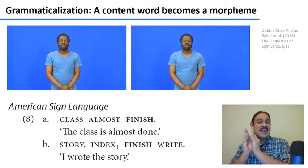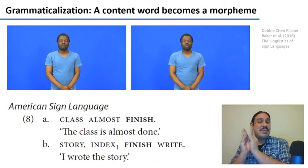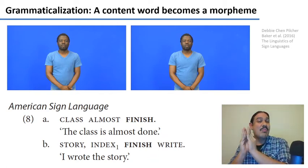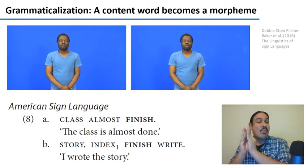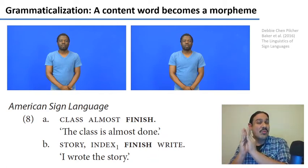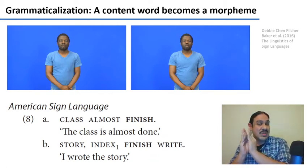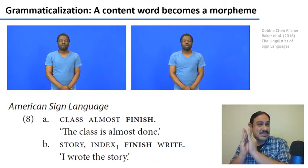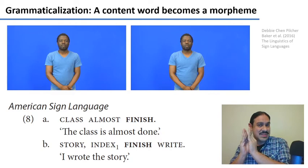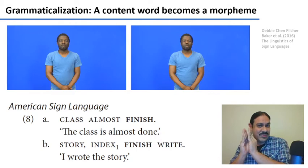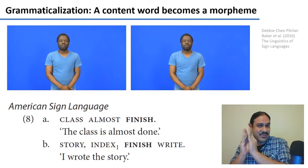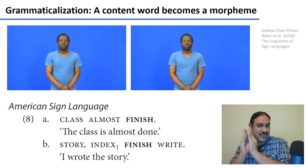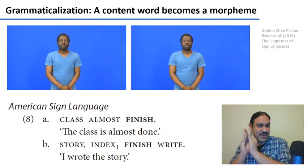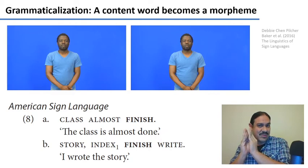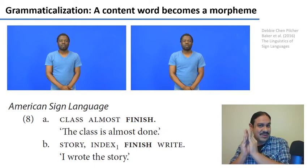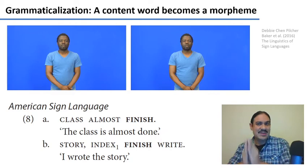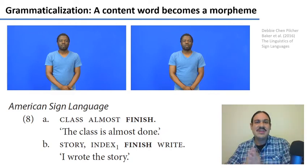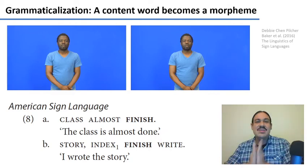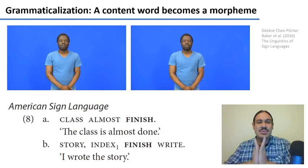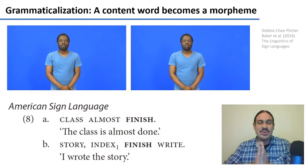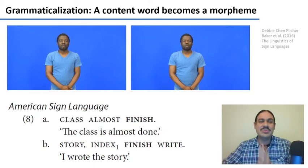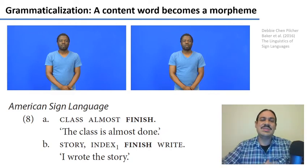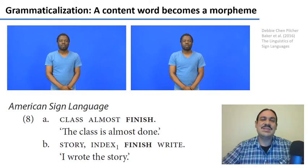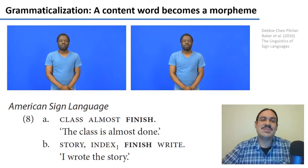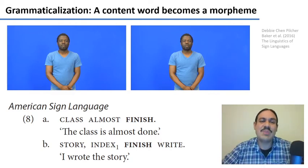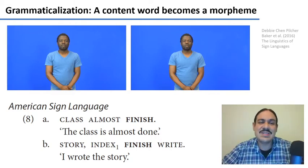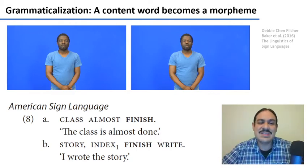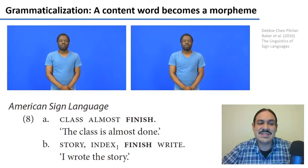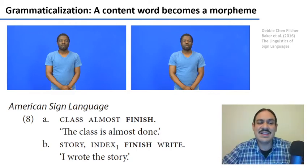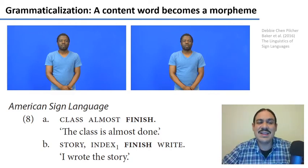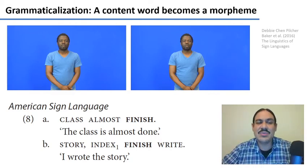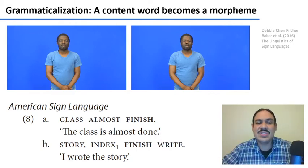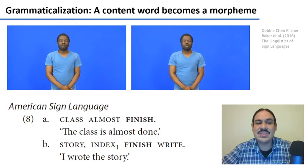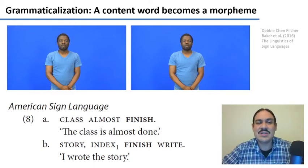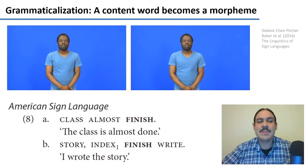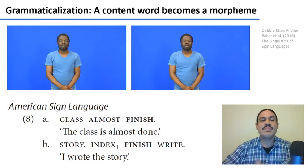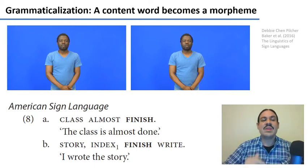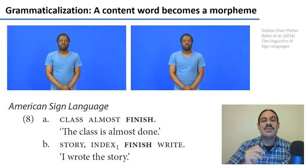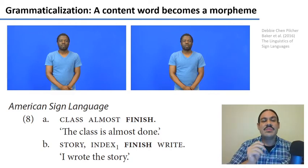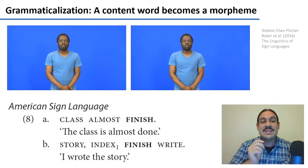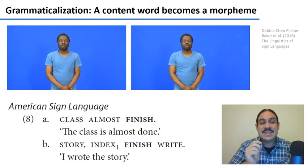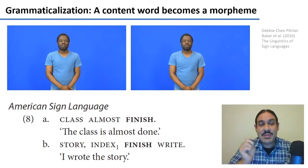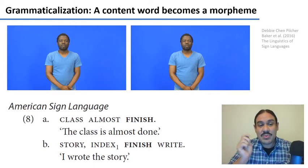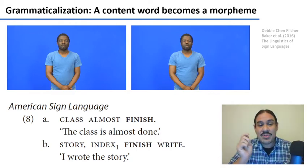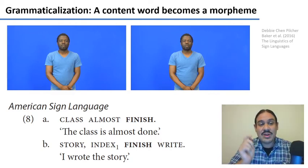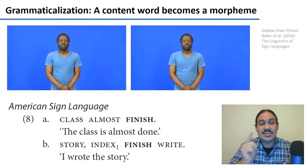sentence the class is almost done the verb is which is the final sign is